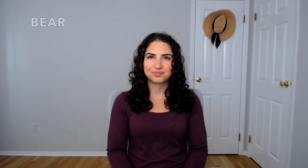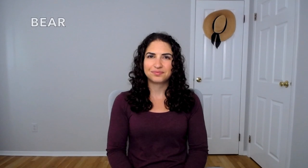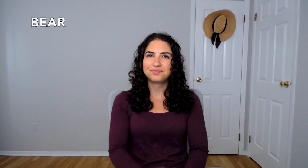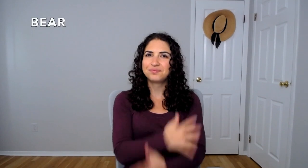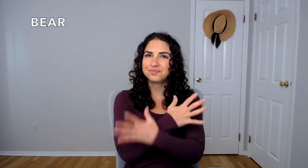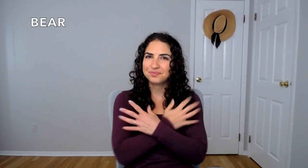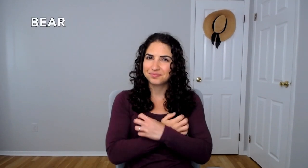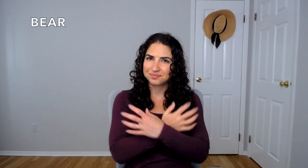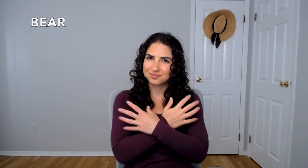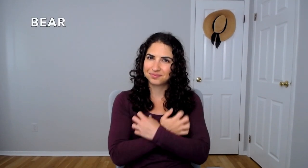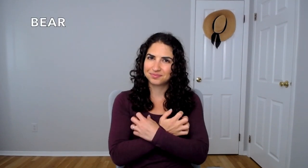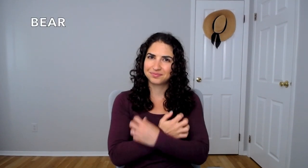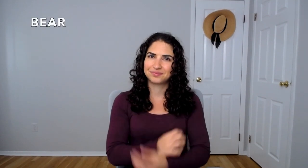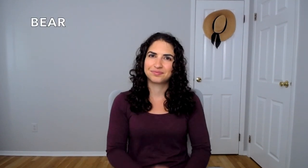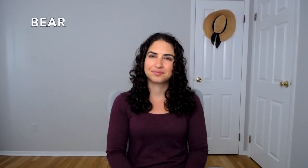BEAR